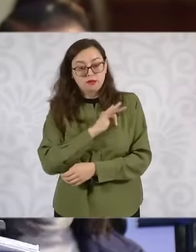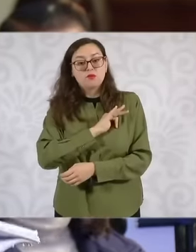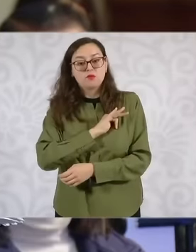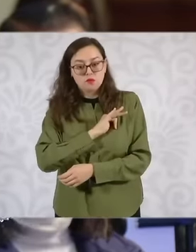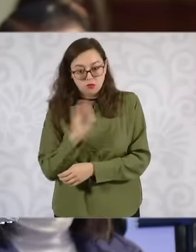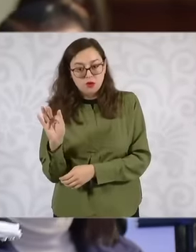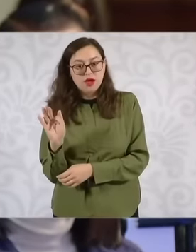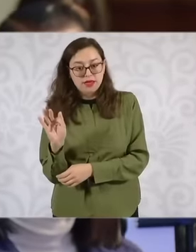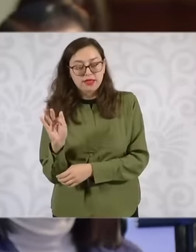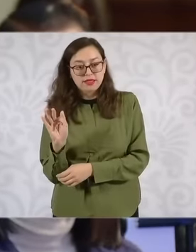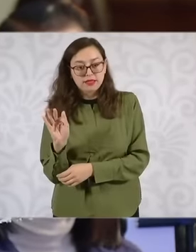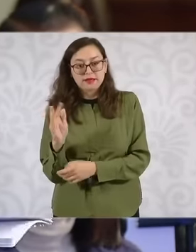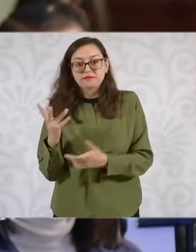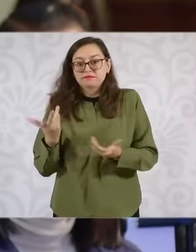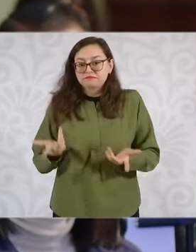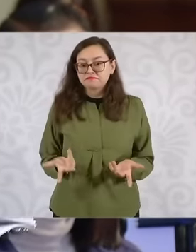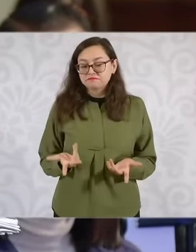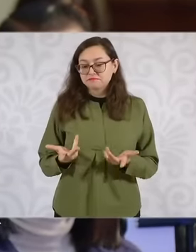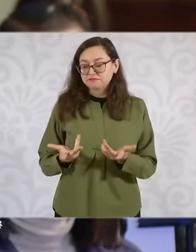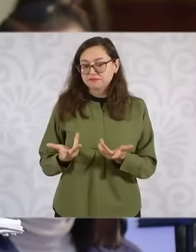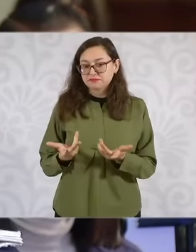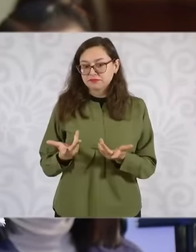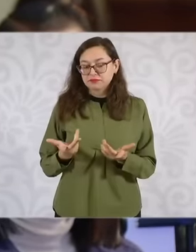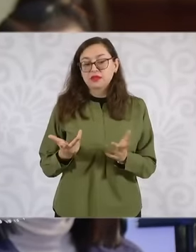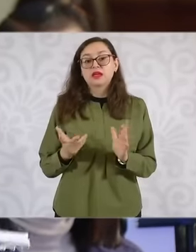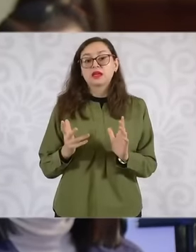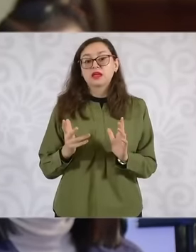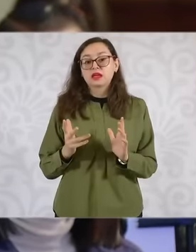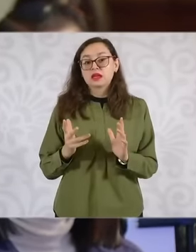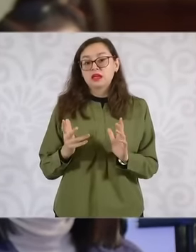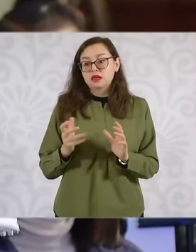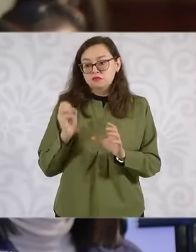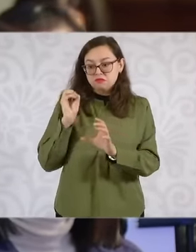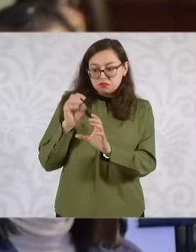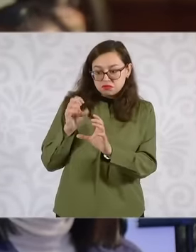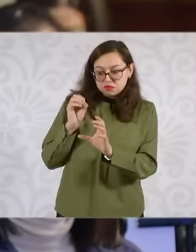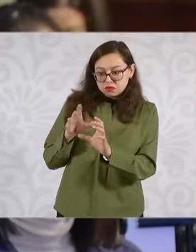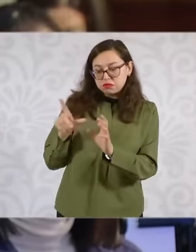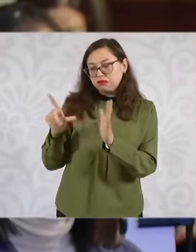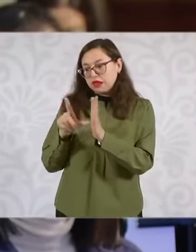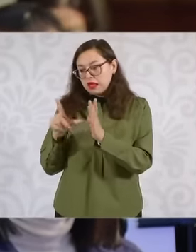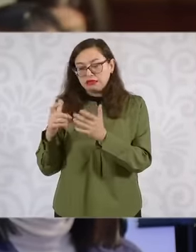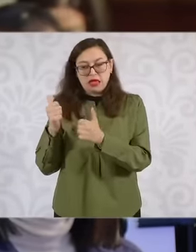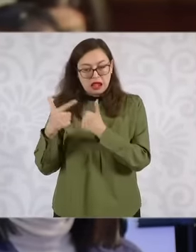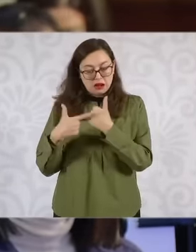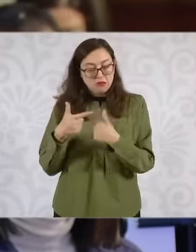eh an account a card Even the sending of remittances etcetera and ask if these